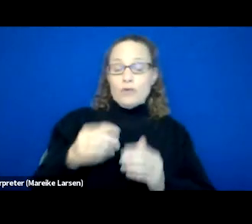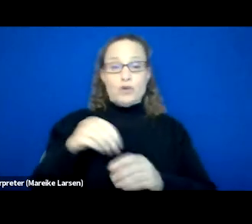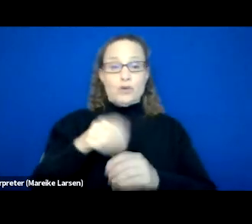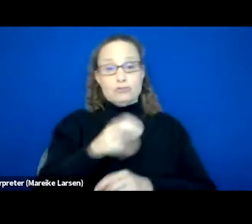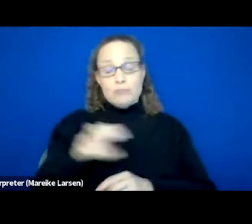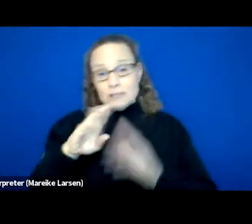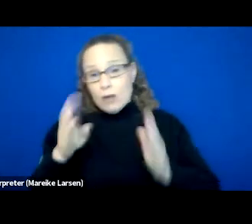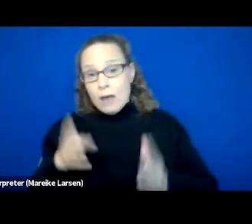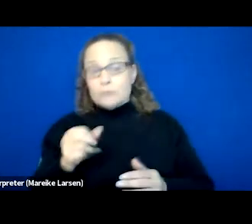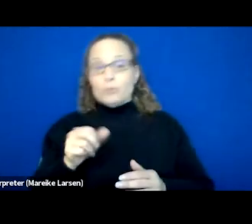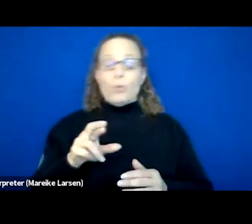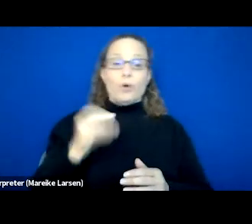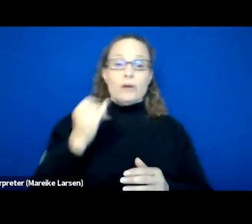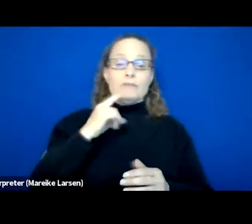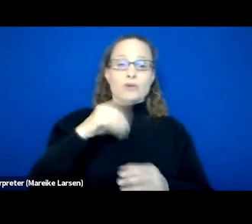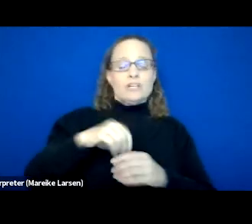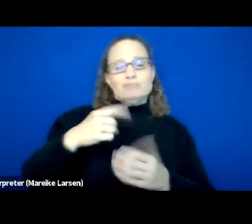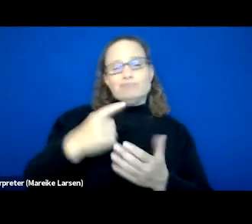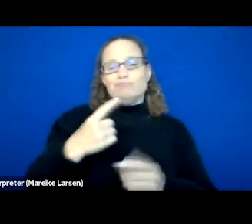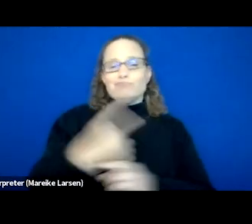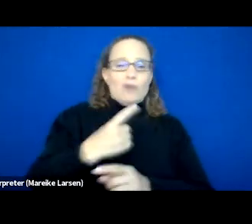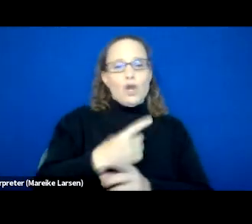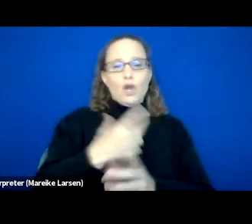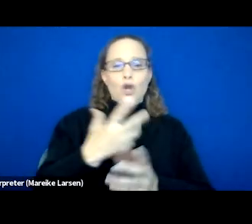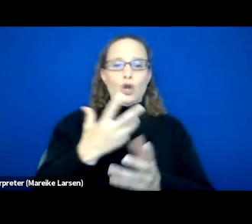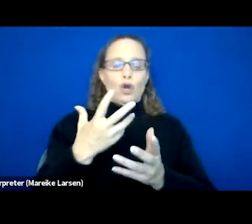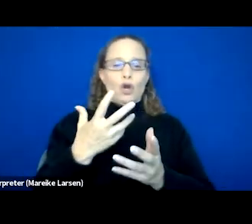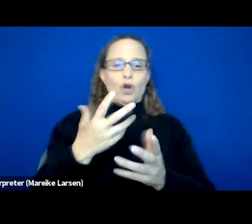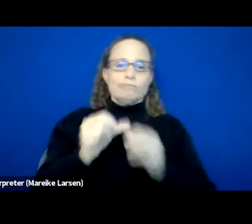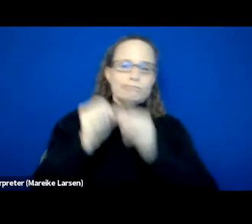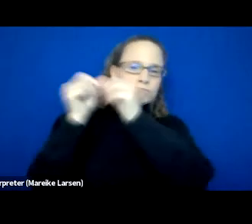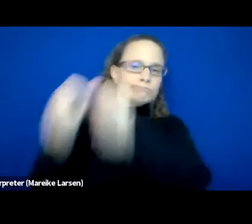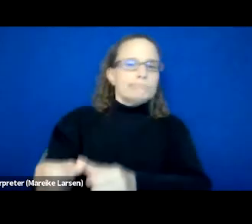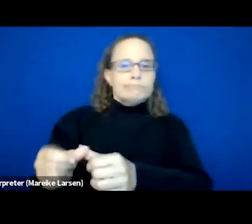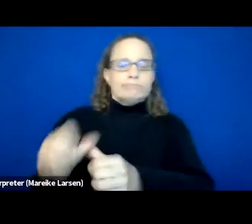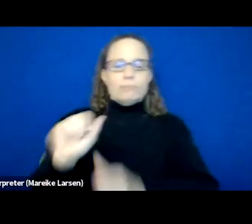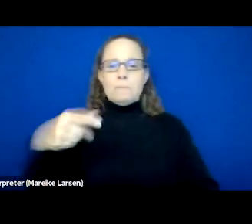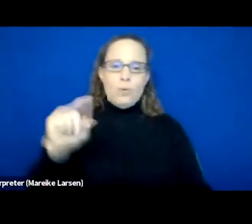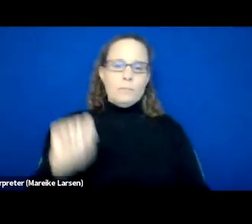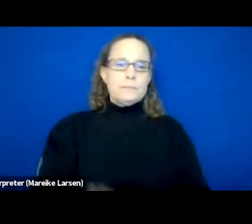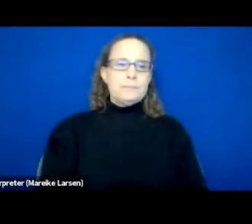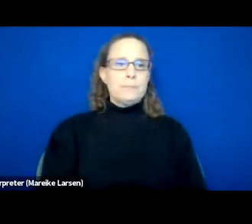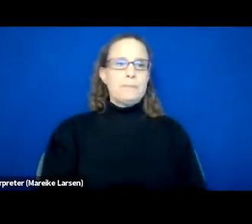or whether you are in our regular long term or permanent housing set.